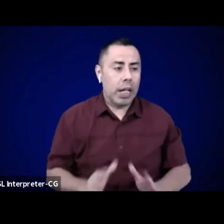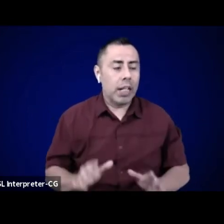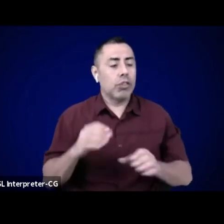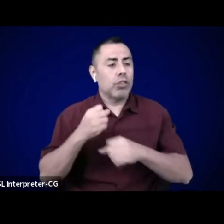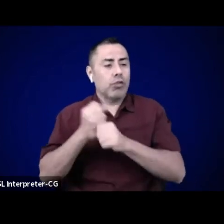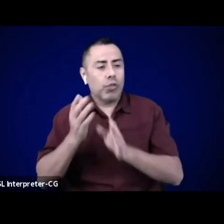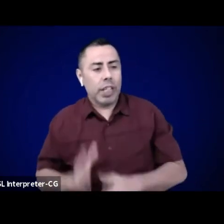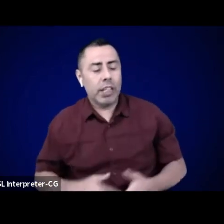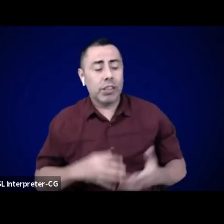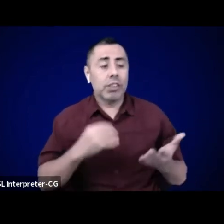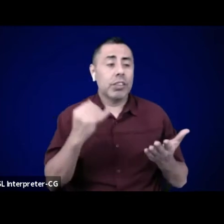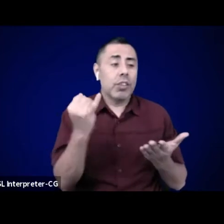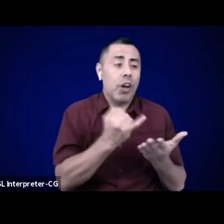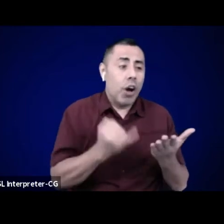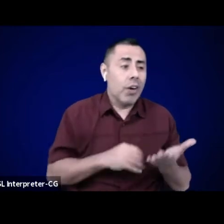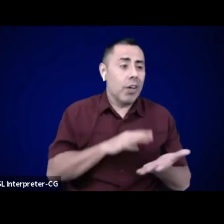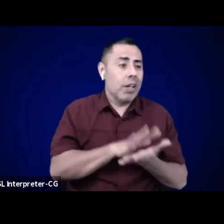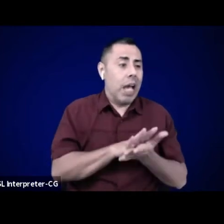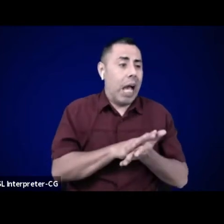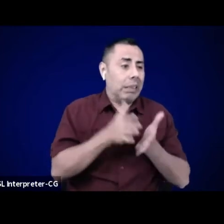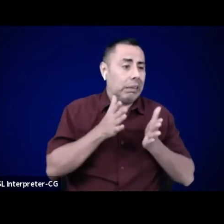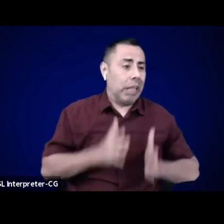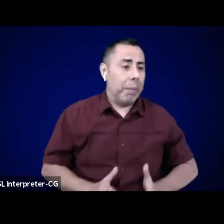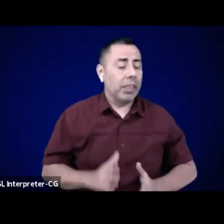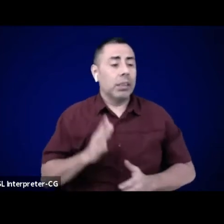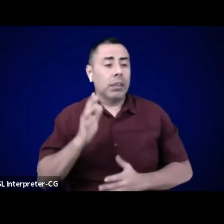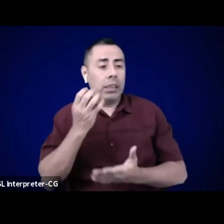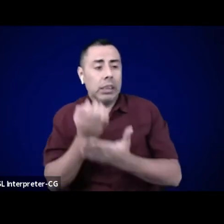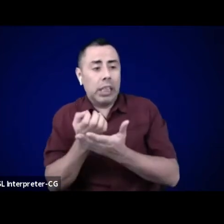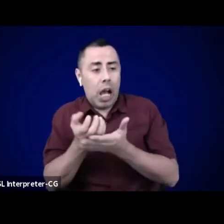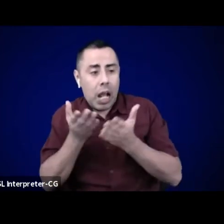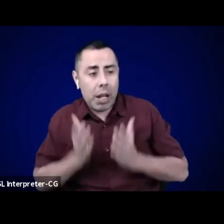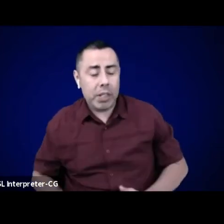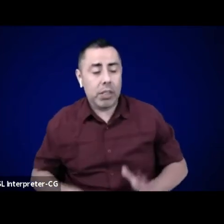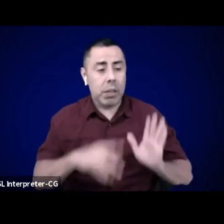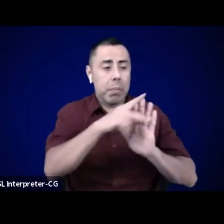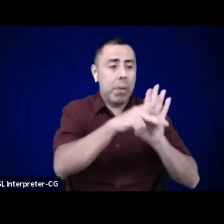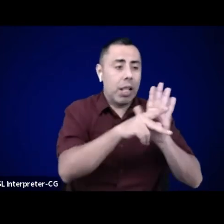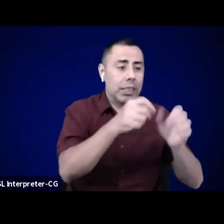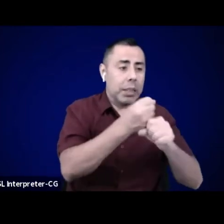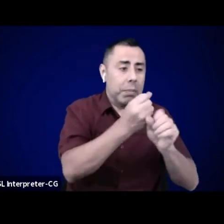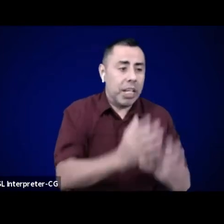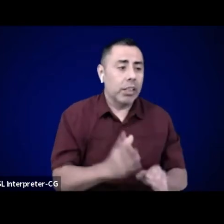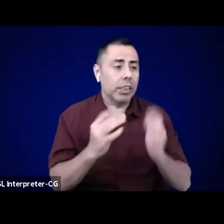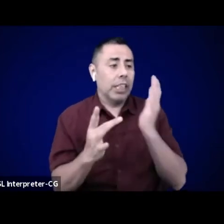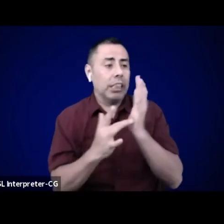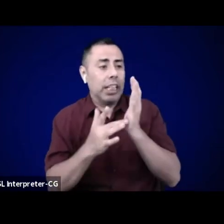grantmakers who are building the cultural economy we want. Again, if you're just joining us,